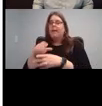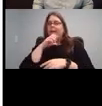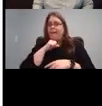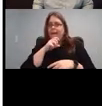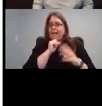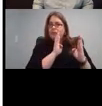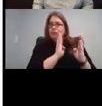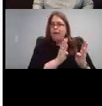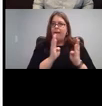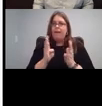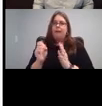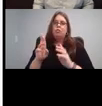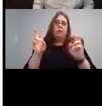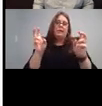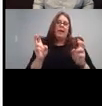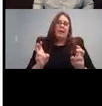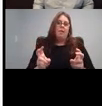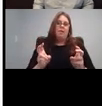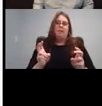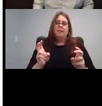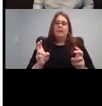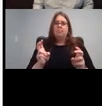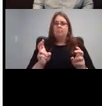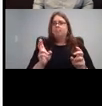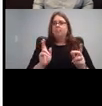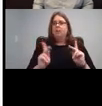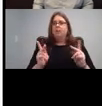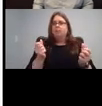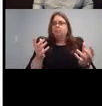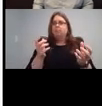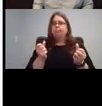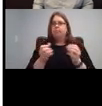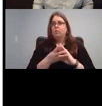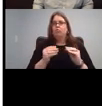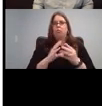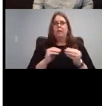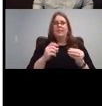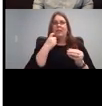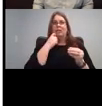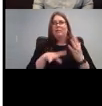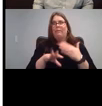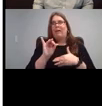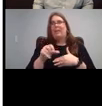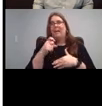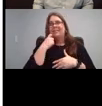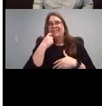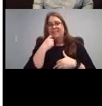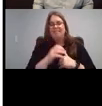of people signing the store. Okay, cool. Just recently discovered that one.